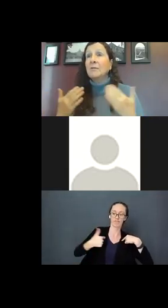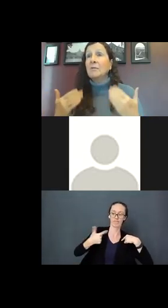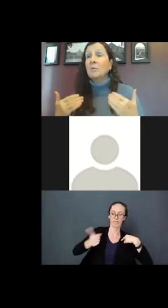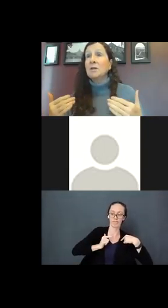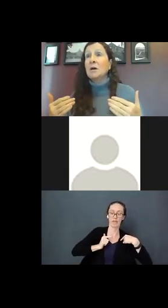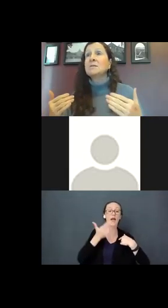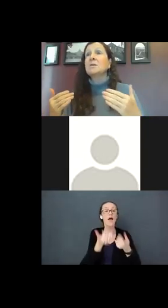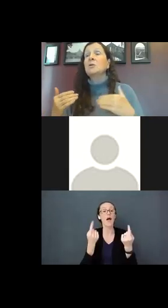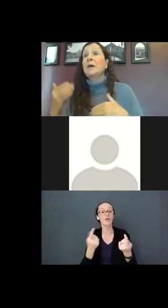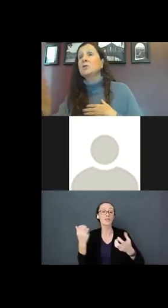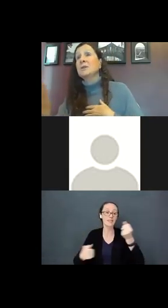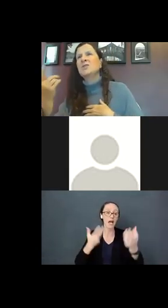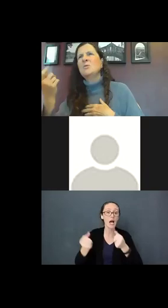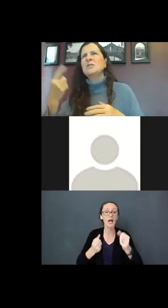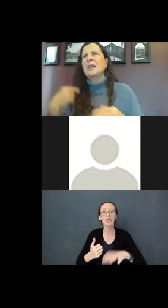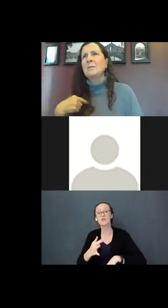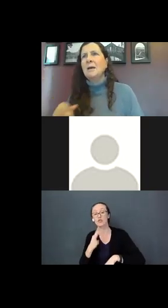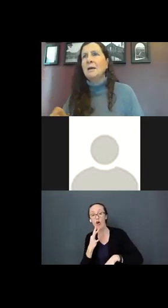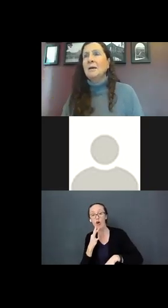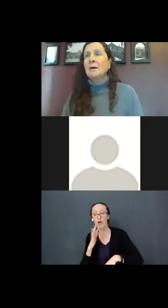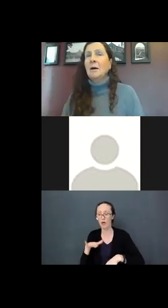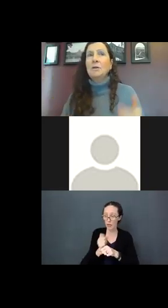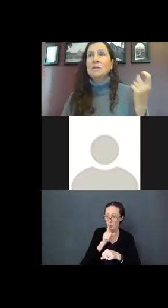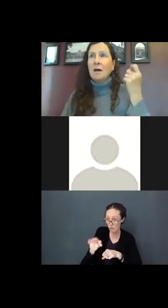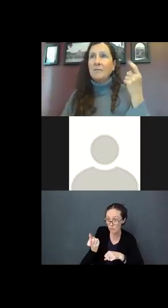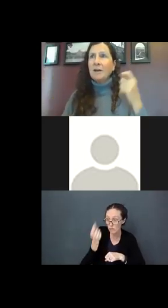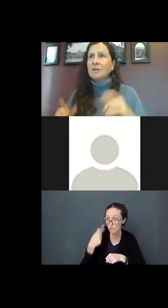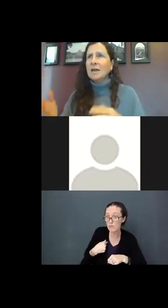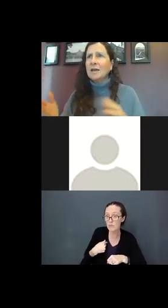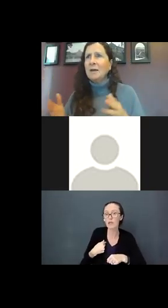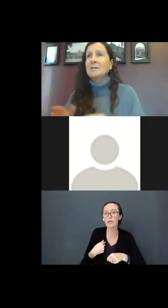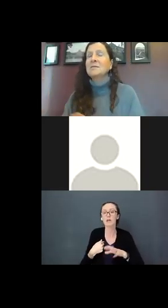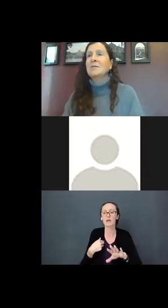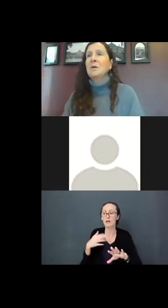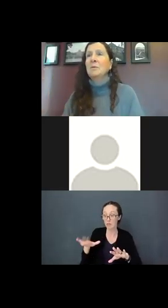everyone talks. Make sure "did you understand me". We use a lot of 'do you understand me" so people